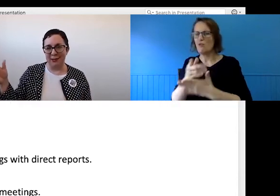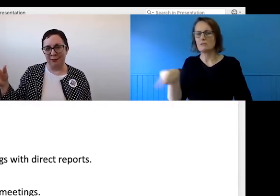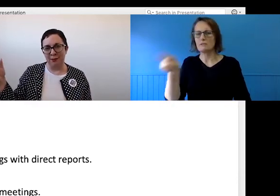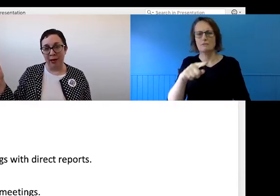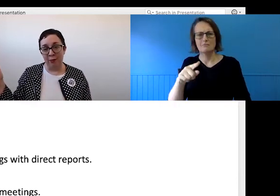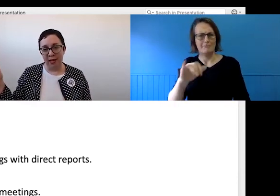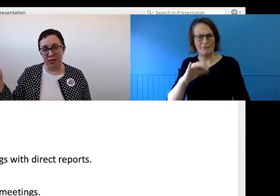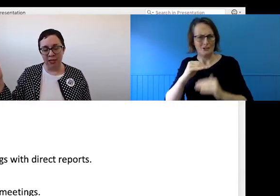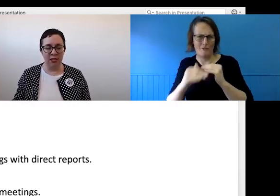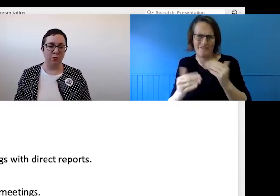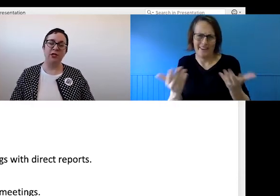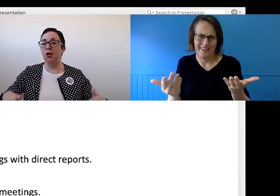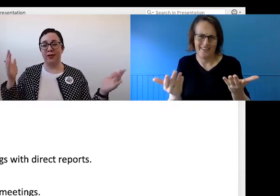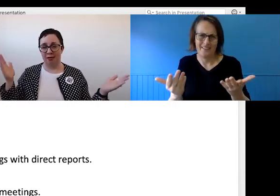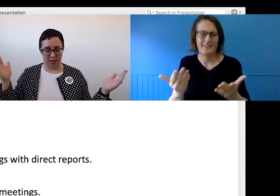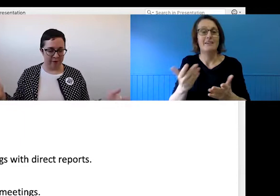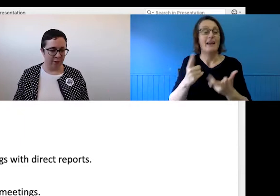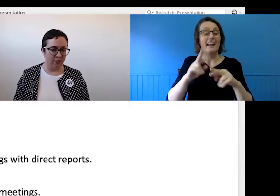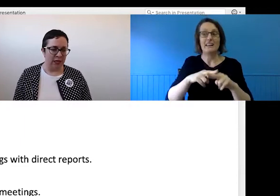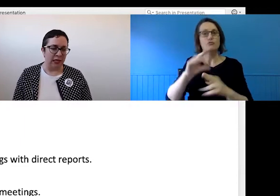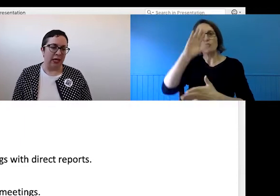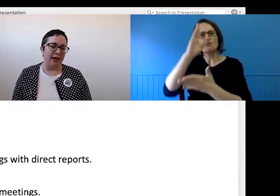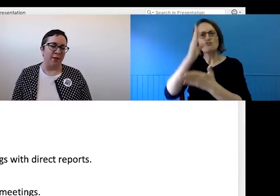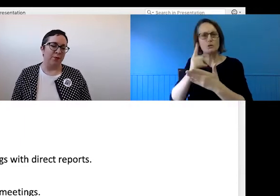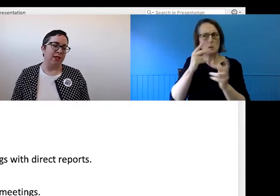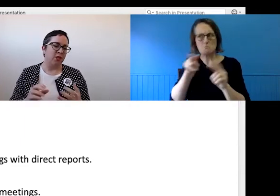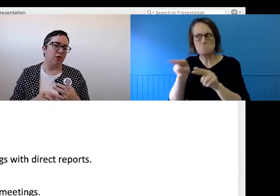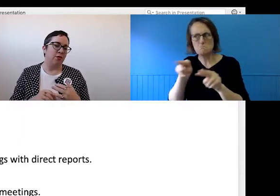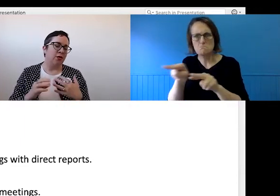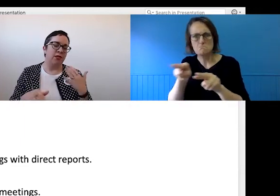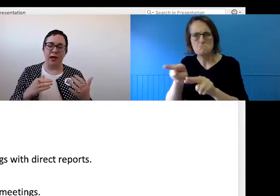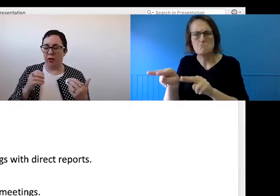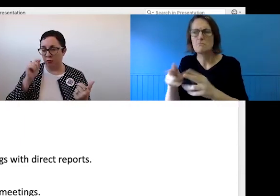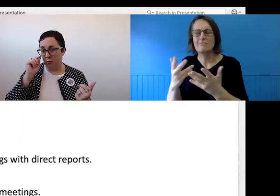micromanagement, which nobody's got time for. So using that one-on-one